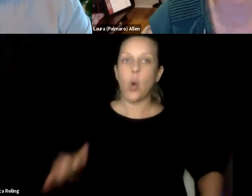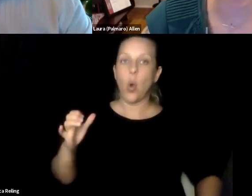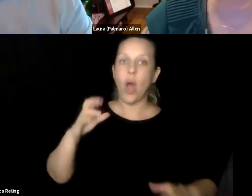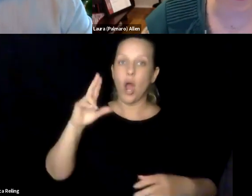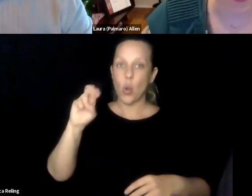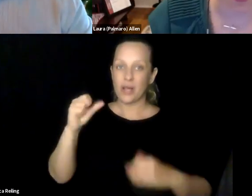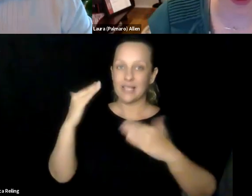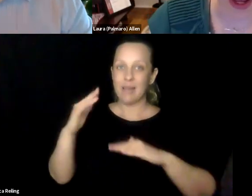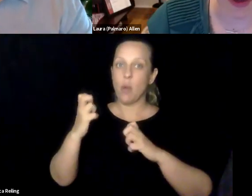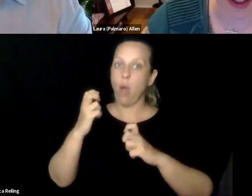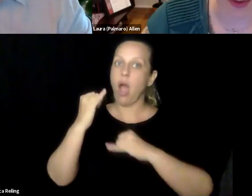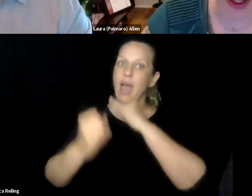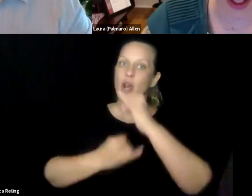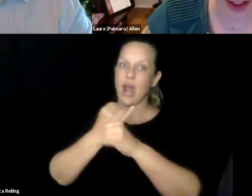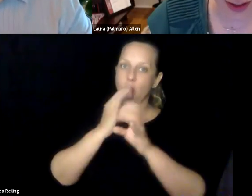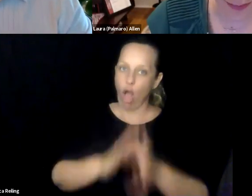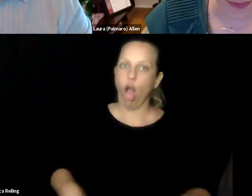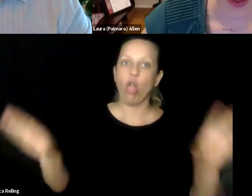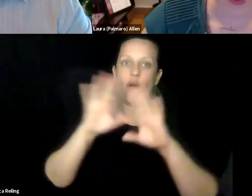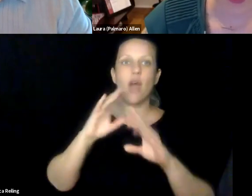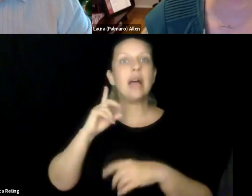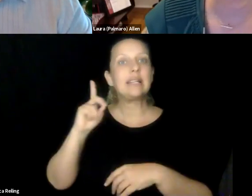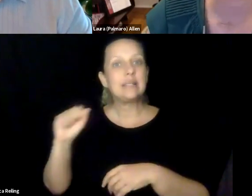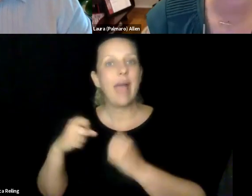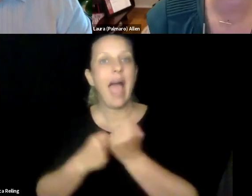tech, many colleges and universities, right now in the U.S., but hoping to